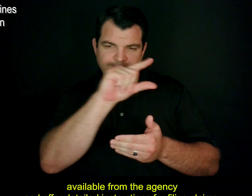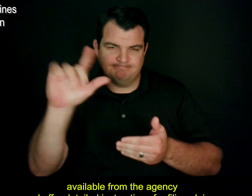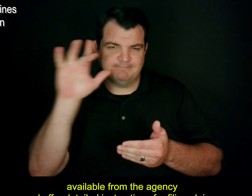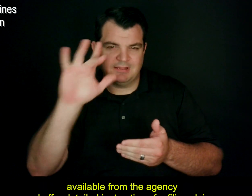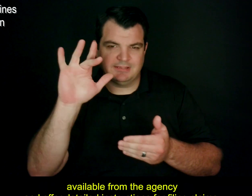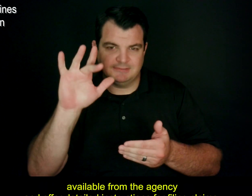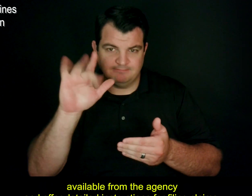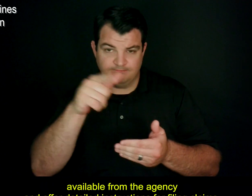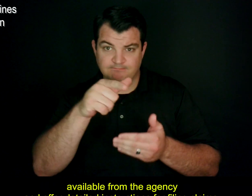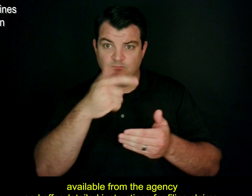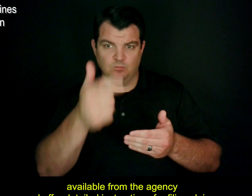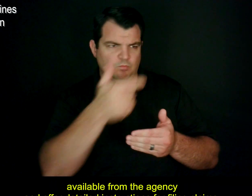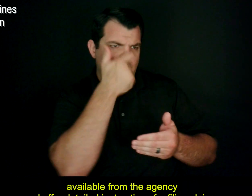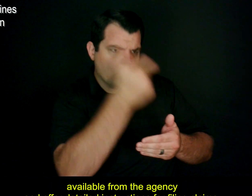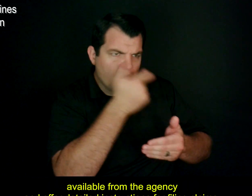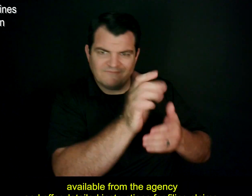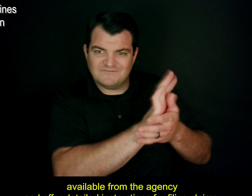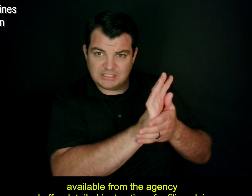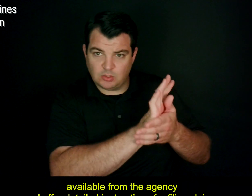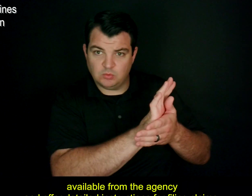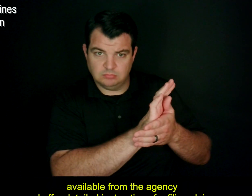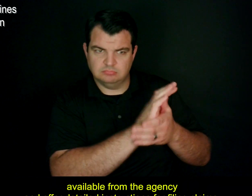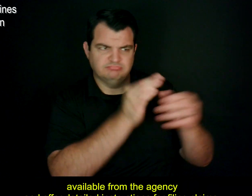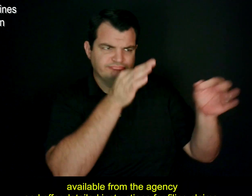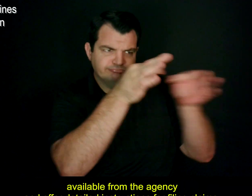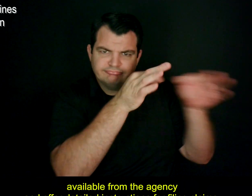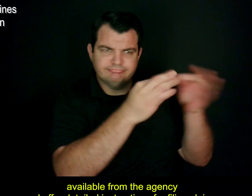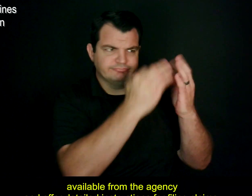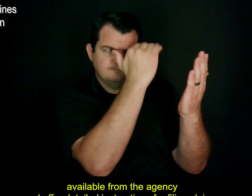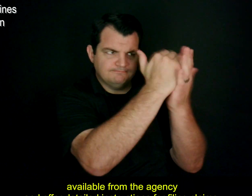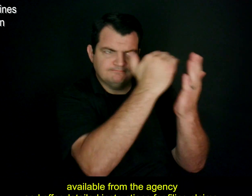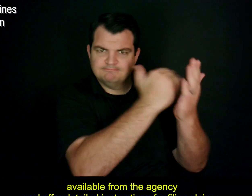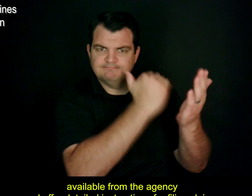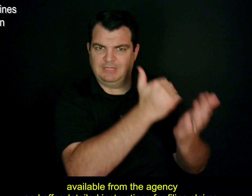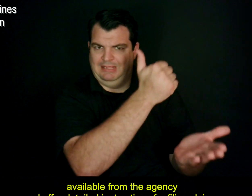available from the agency and offer detailed instructions for filing claims.